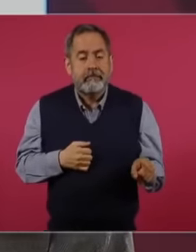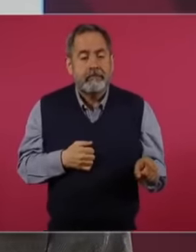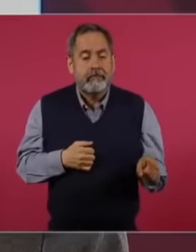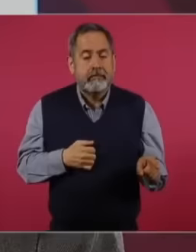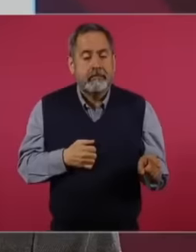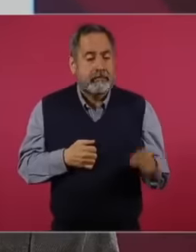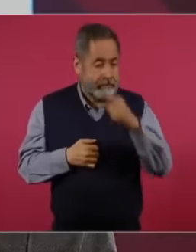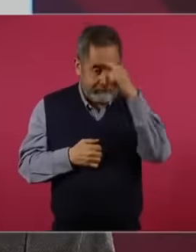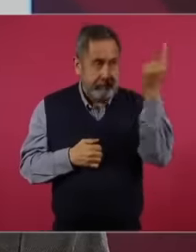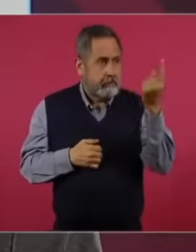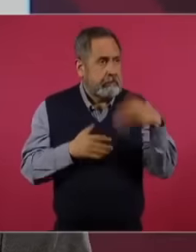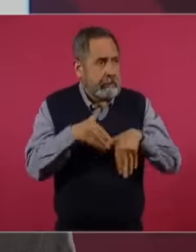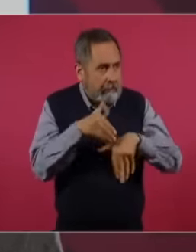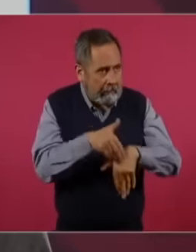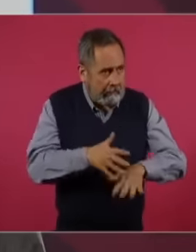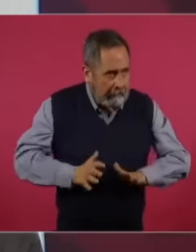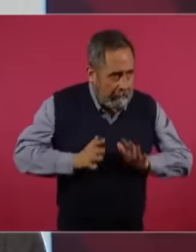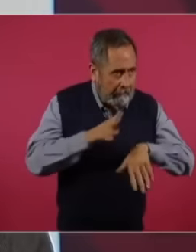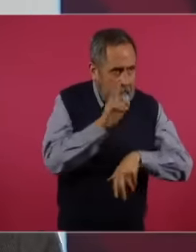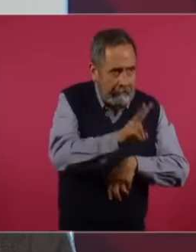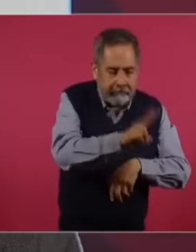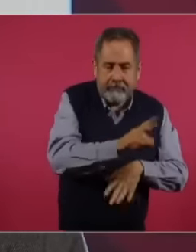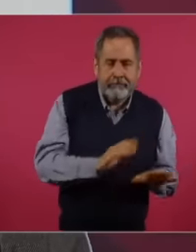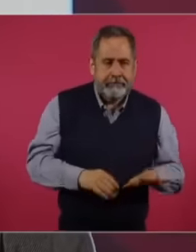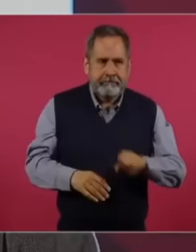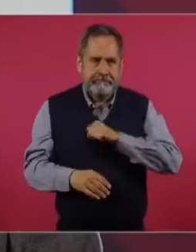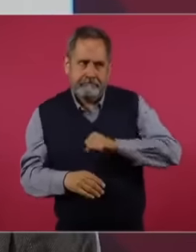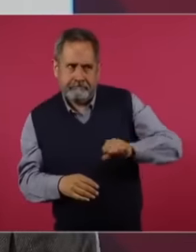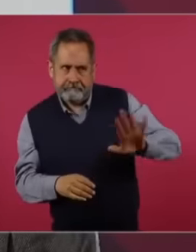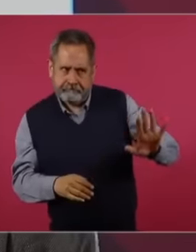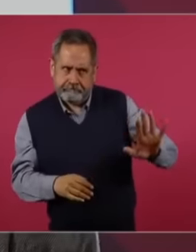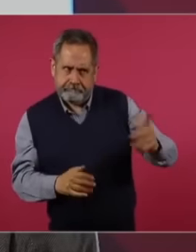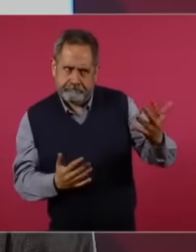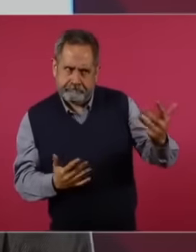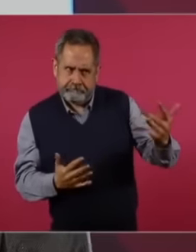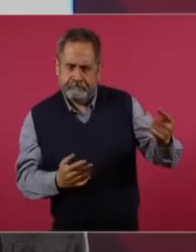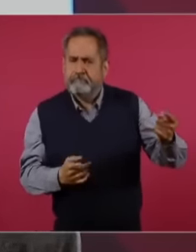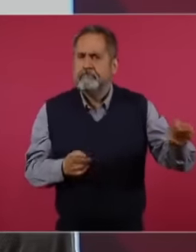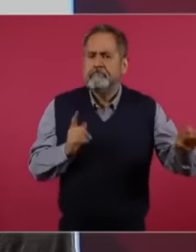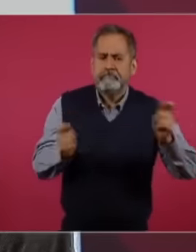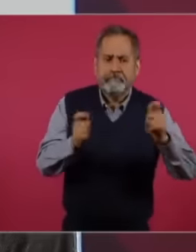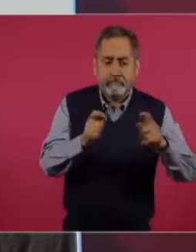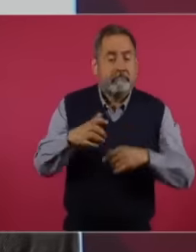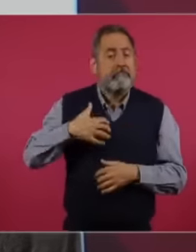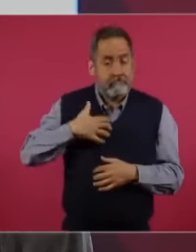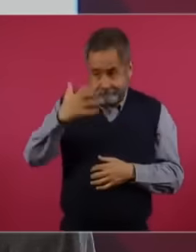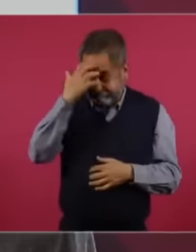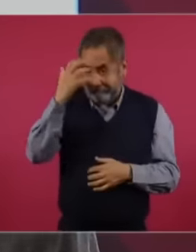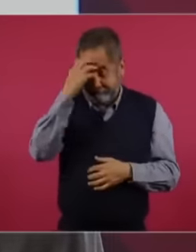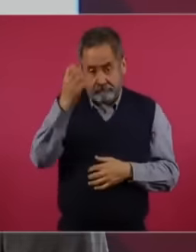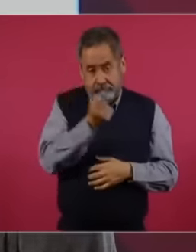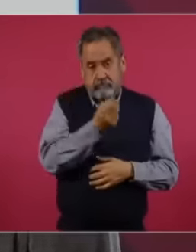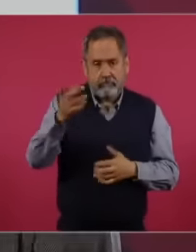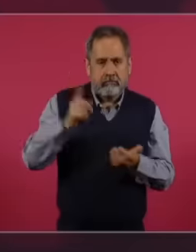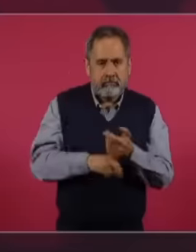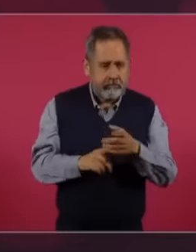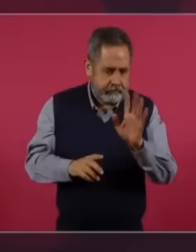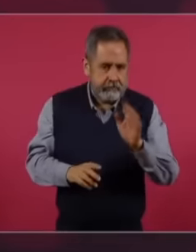manipulated, I even know good cases of this of another